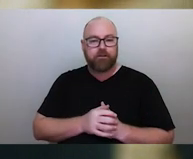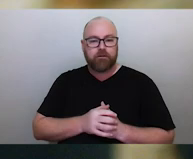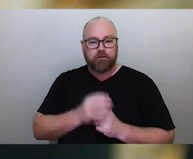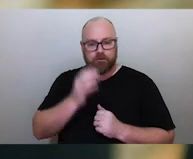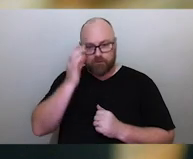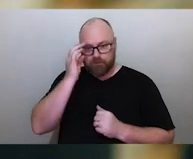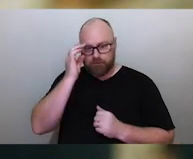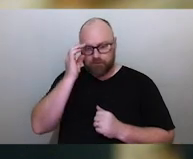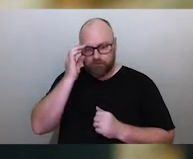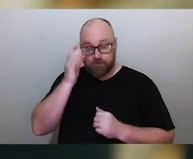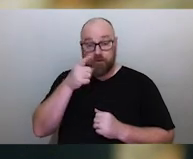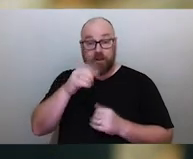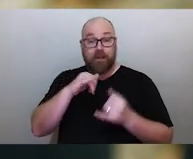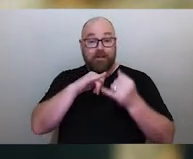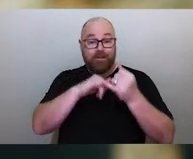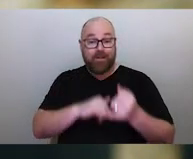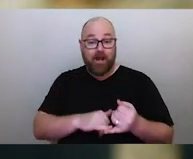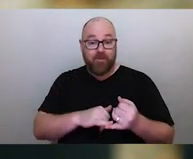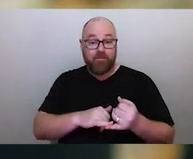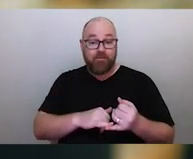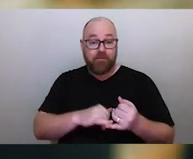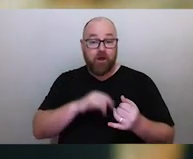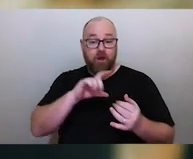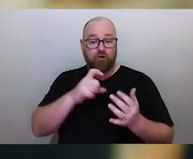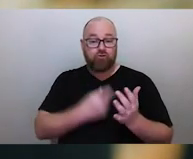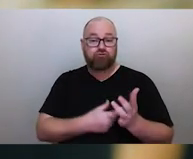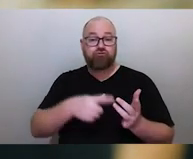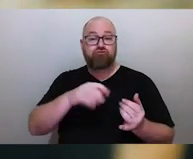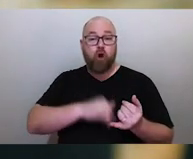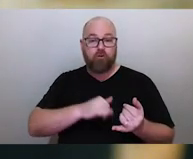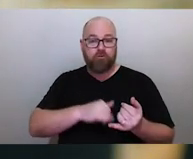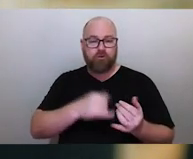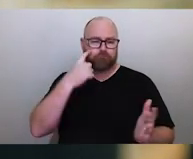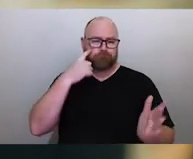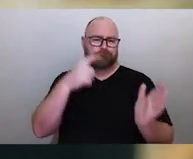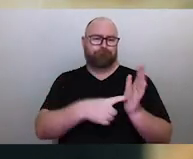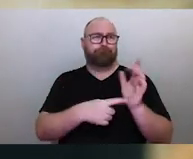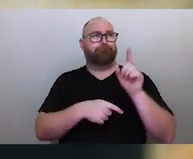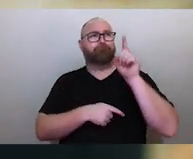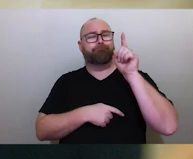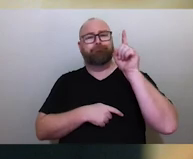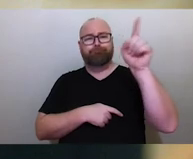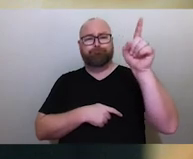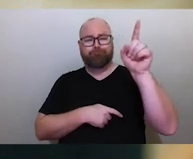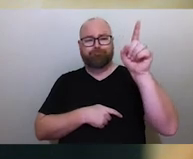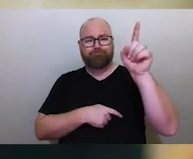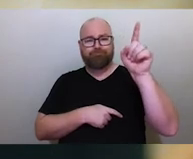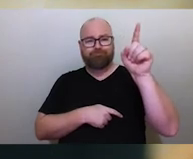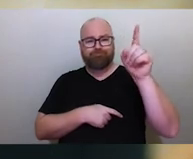the Southern Cross is probably one of the most recognisable constellations on mainland Australia